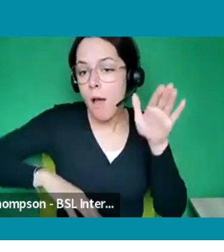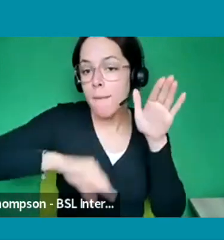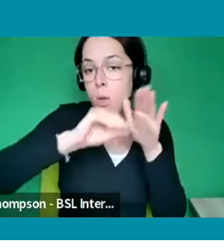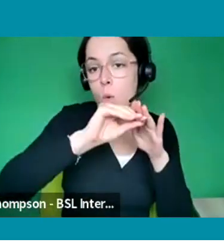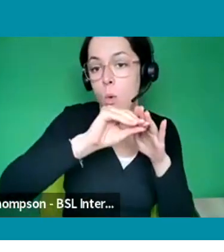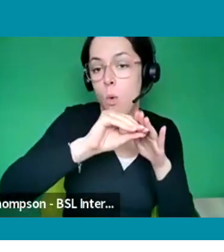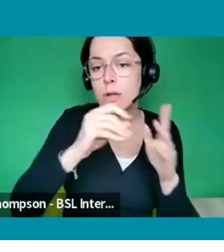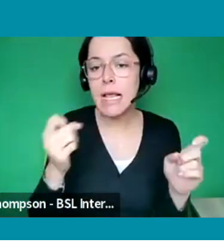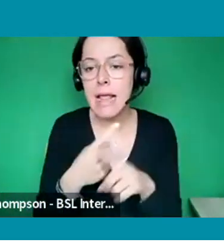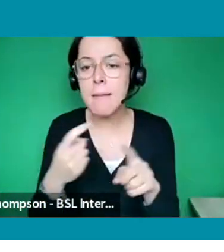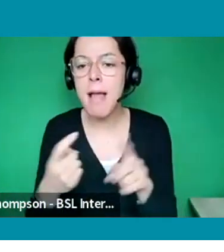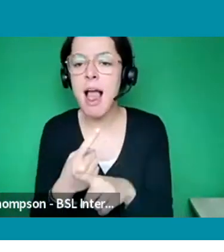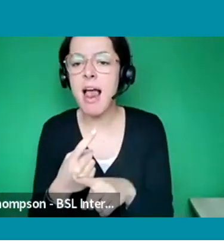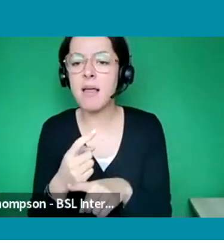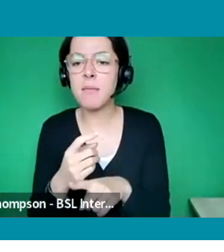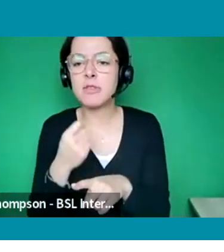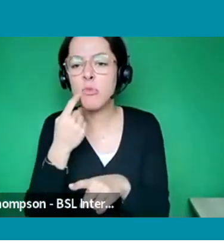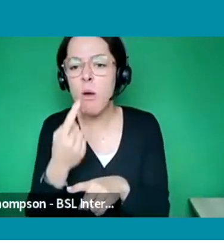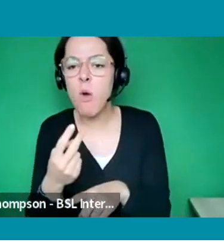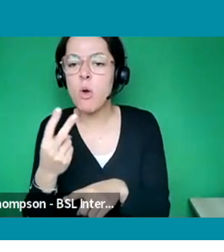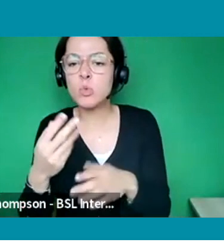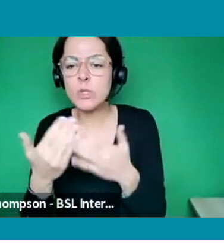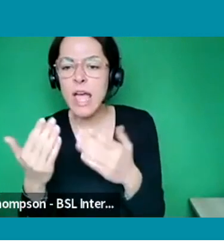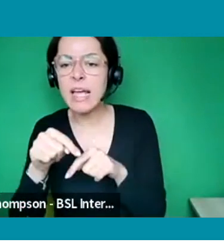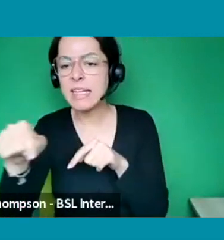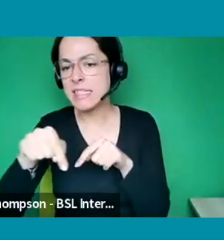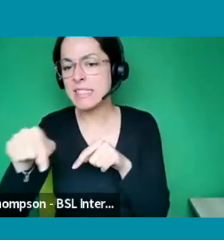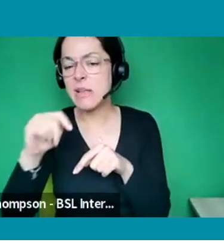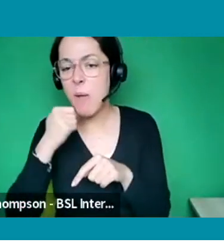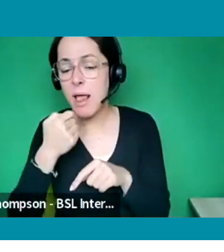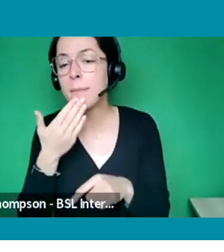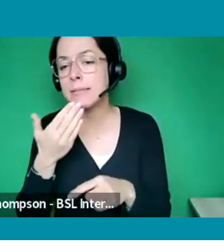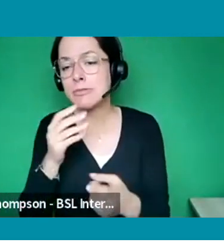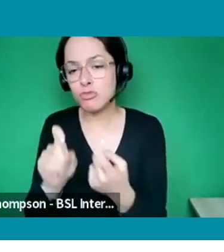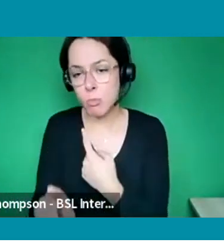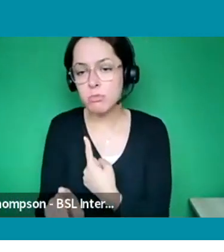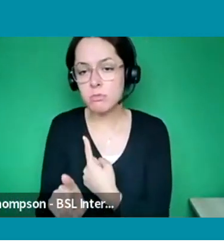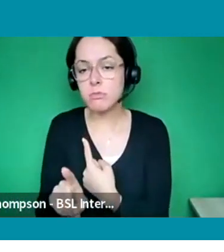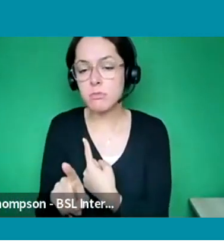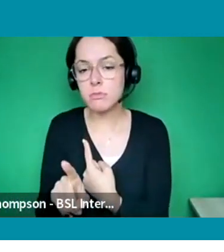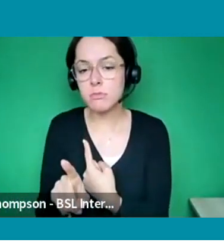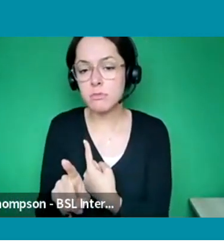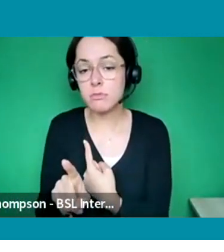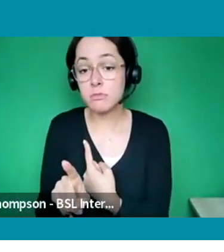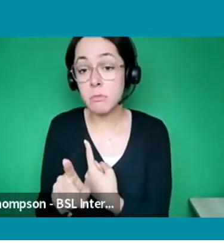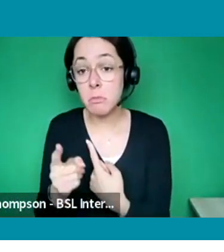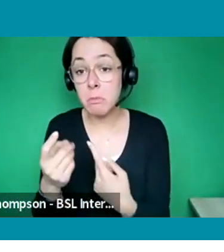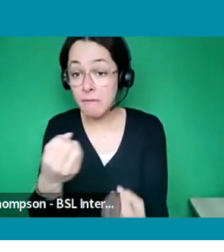days, so do respond to the email and give us any thoughts, any feedback, and let us